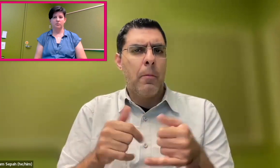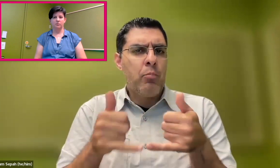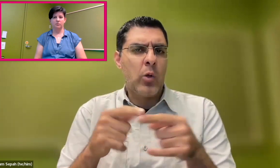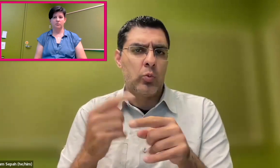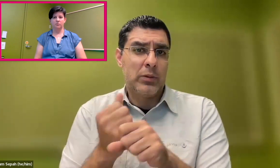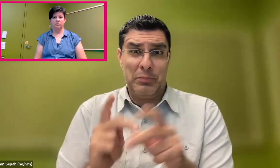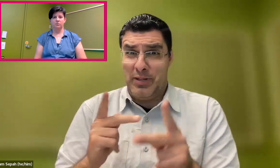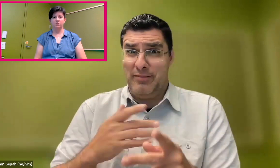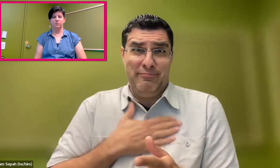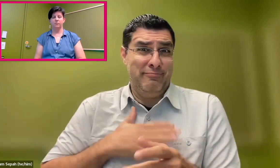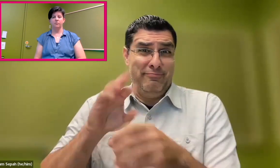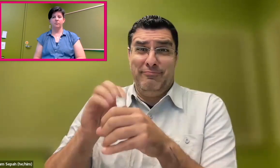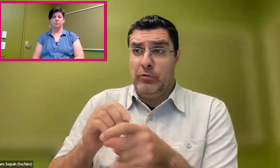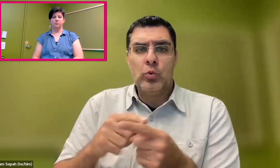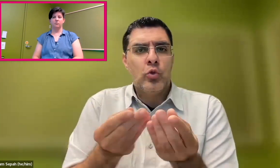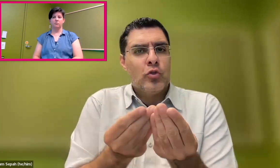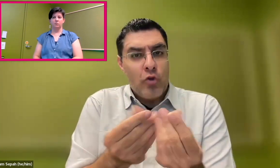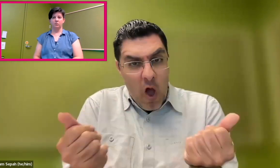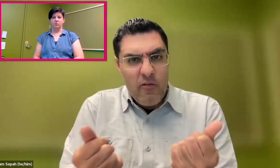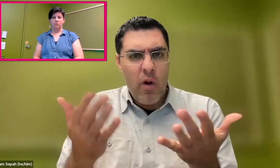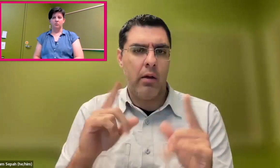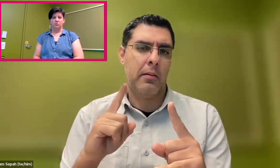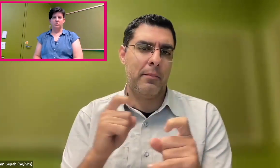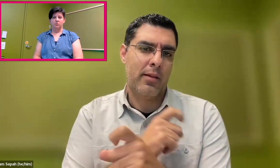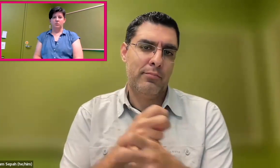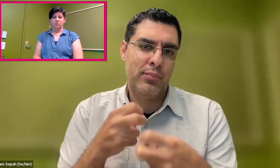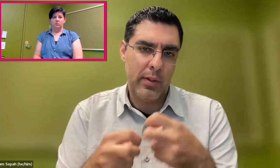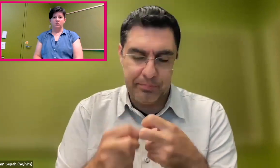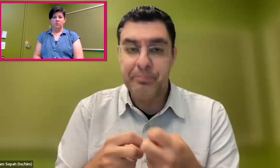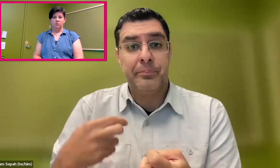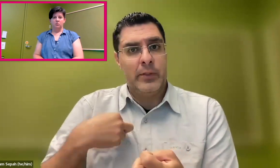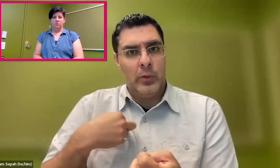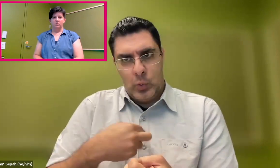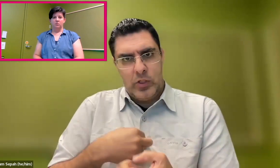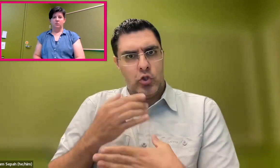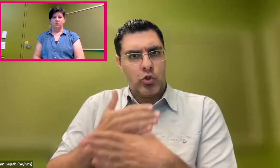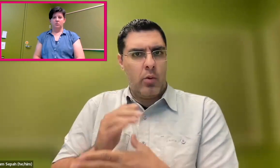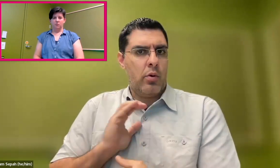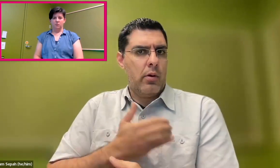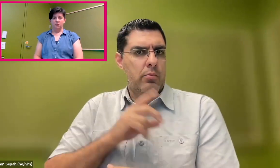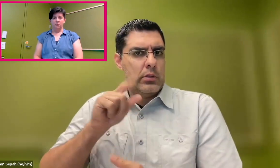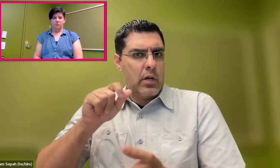And it's open-sourced so that all sorts of people can use assistive technology to solve complex problems.